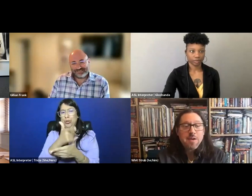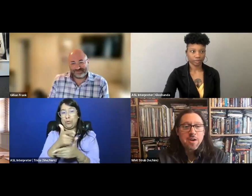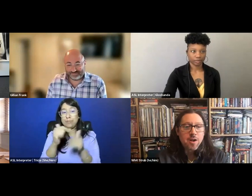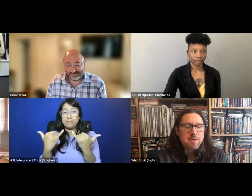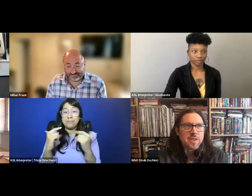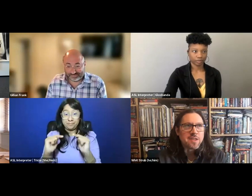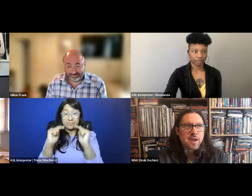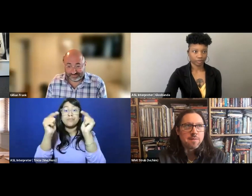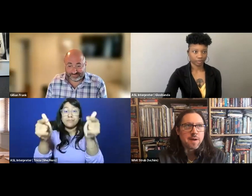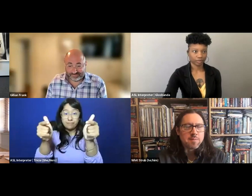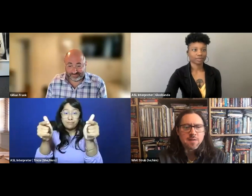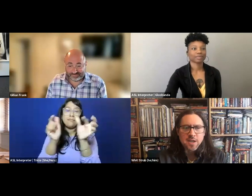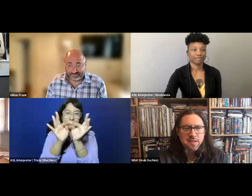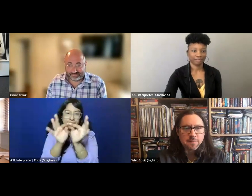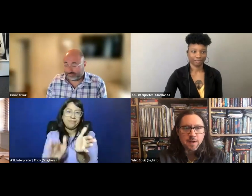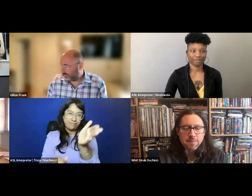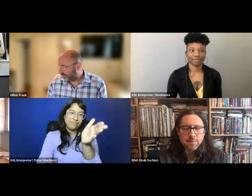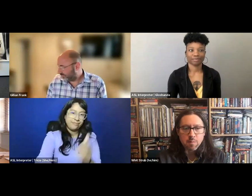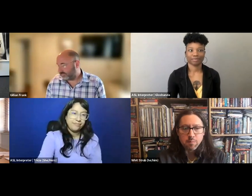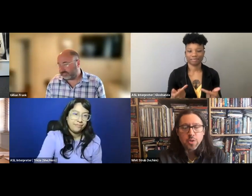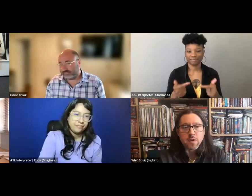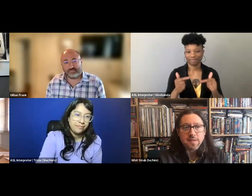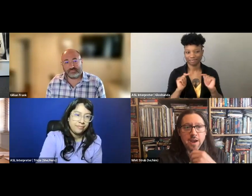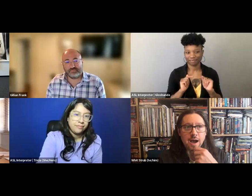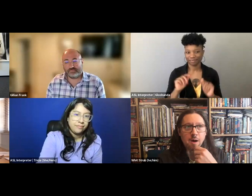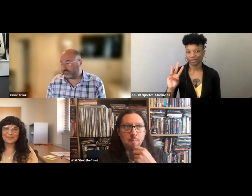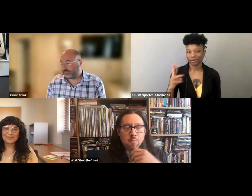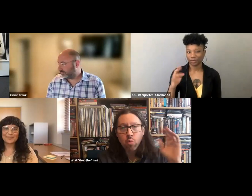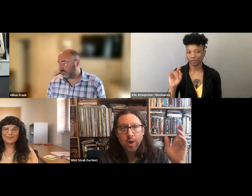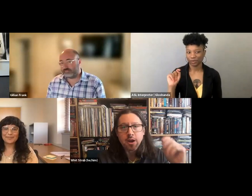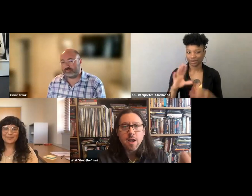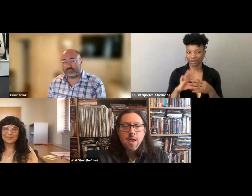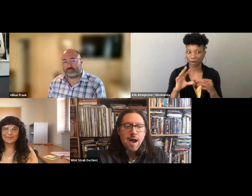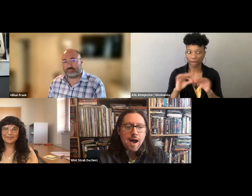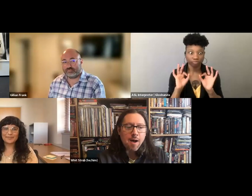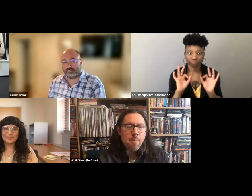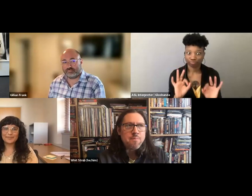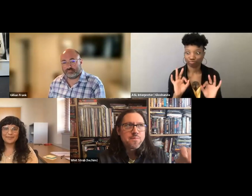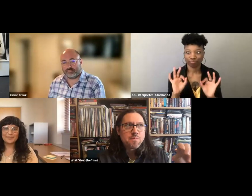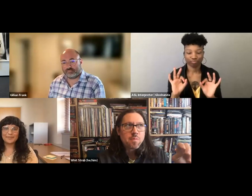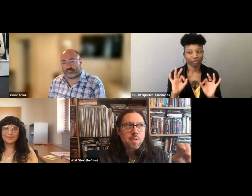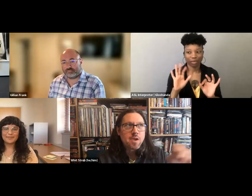No, not at all. I mean, I think this kind of dovetails off of what both of you have said. Whit here.